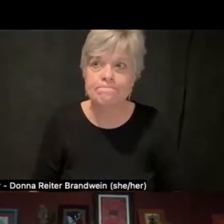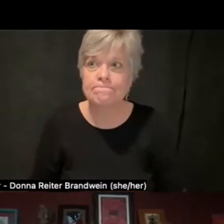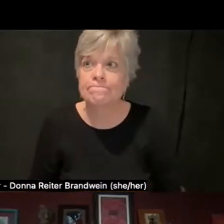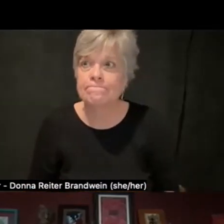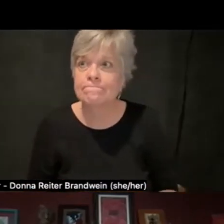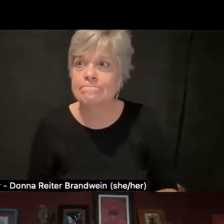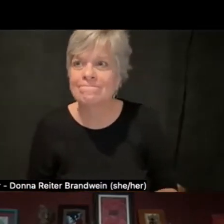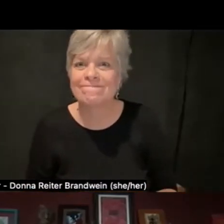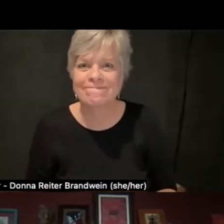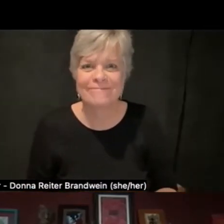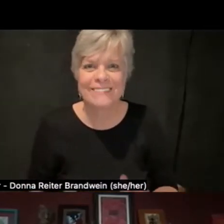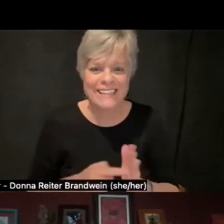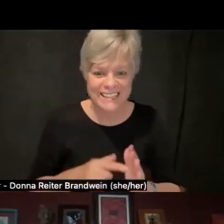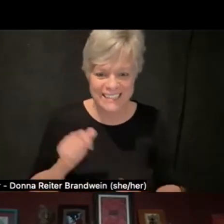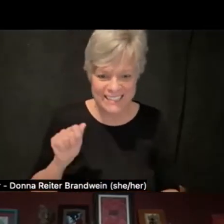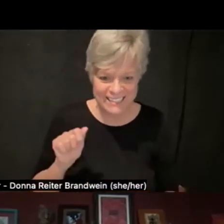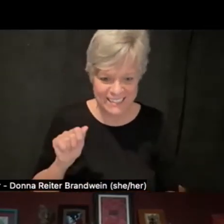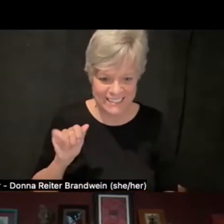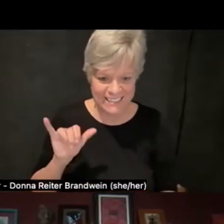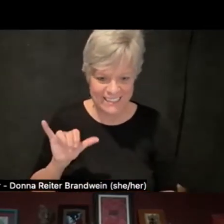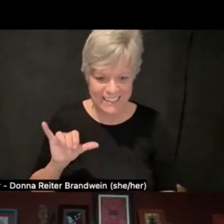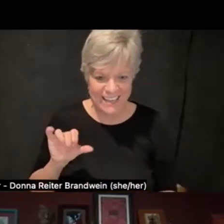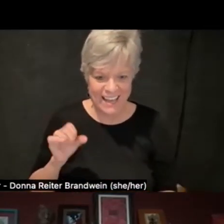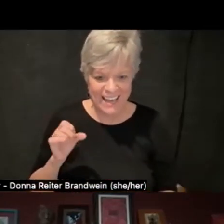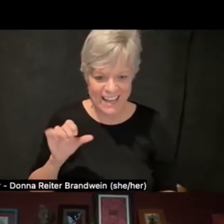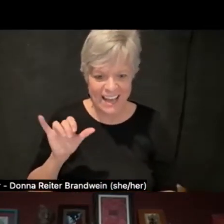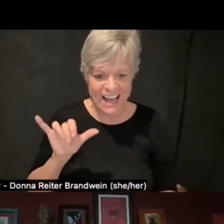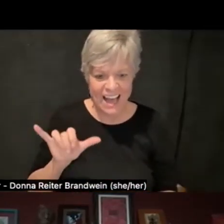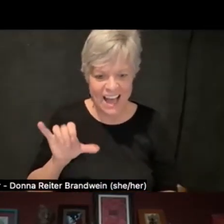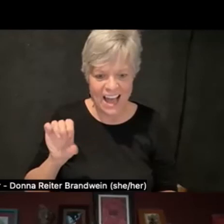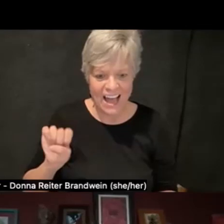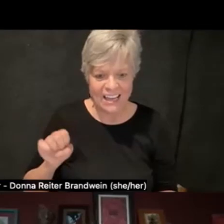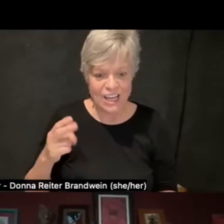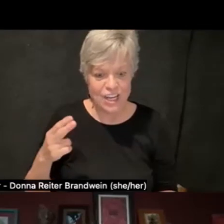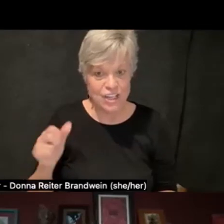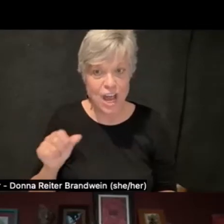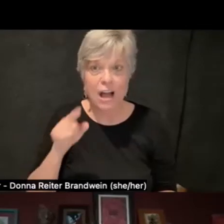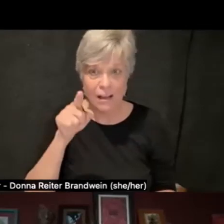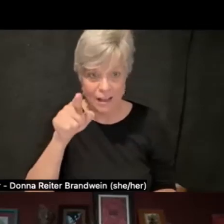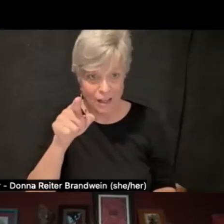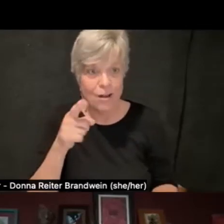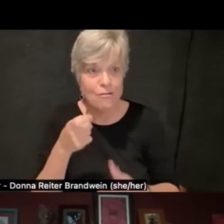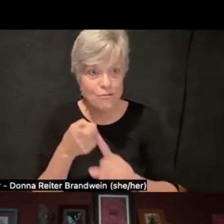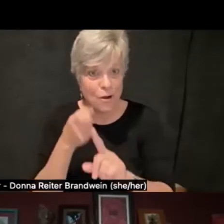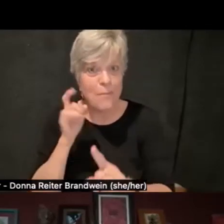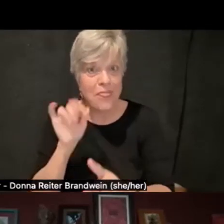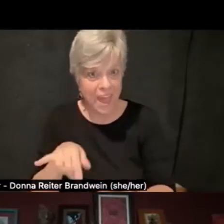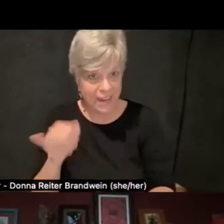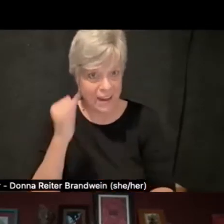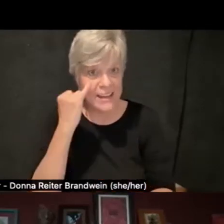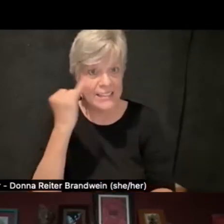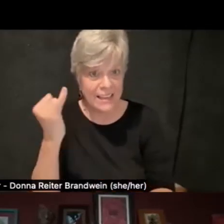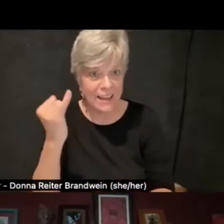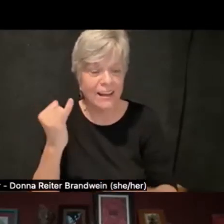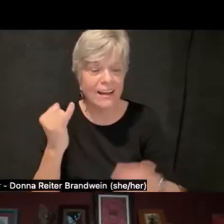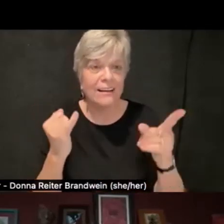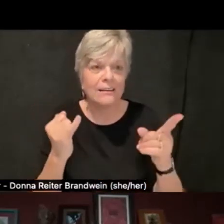This is Aysha. Kind of going off of that, even outside of formally